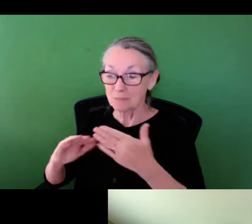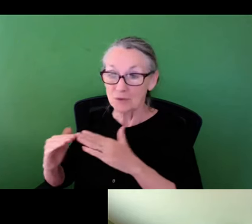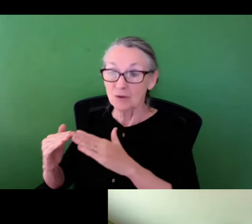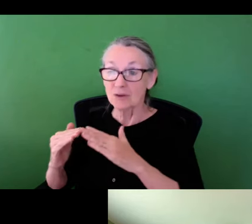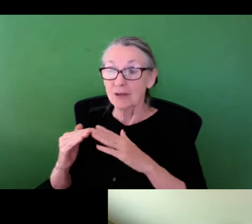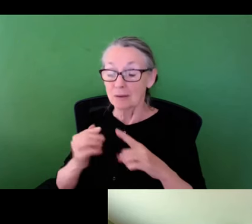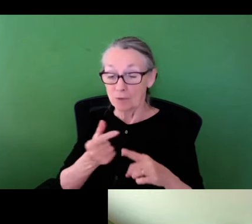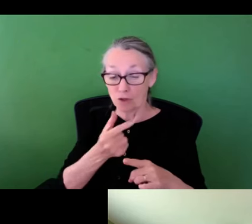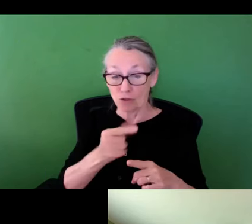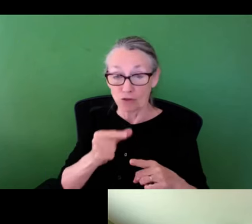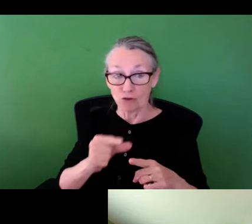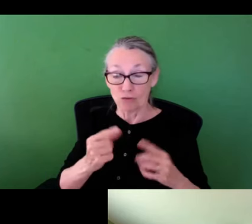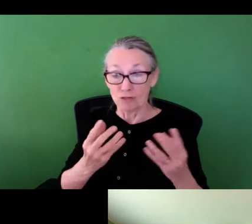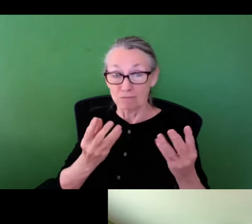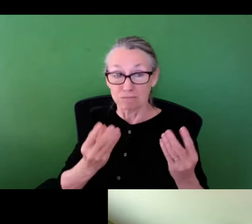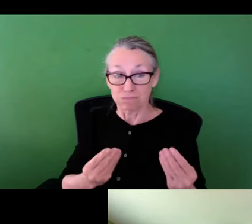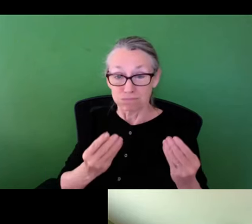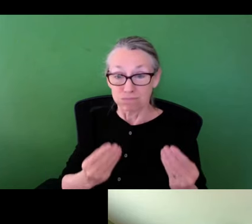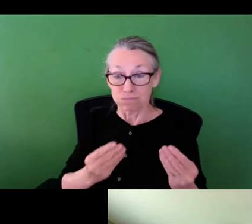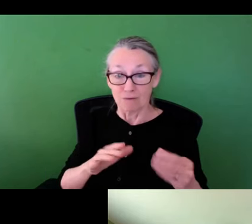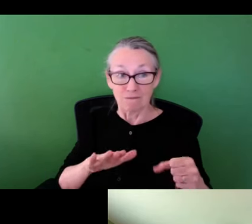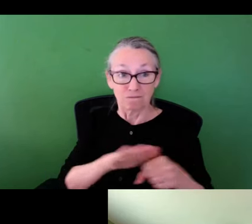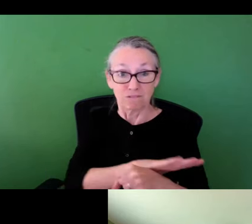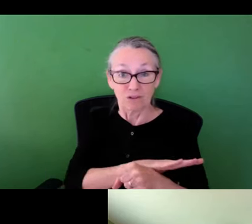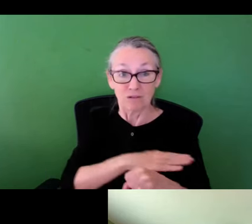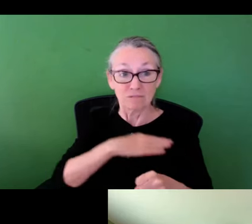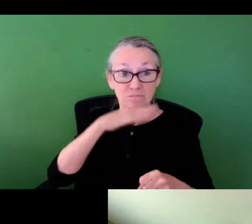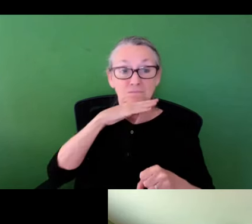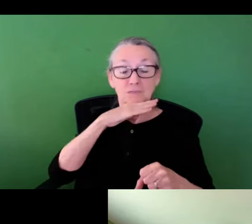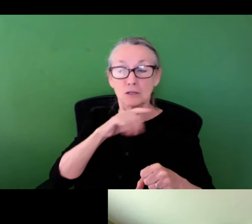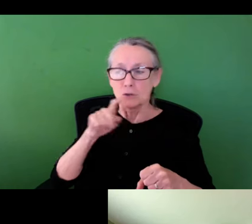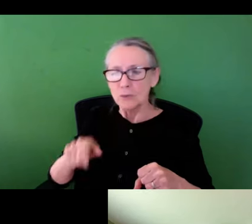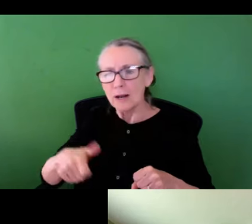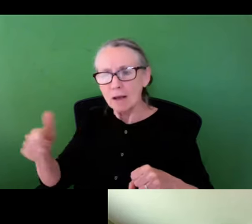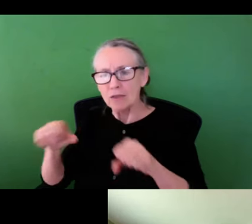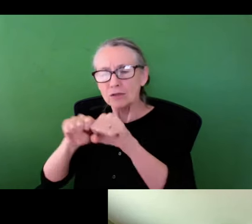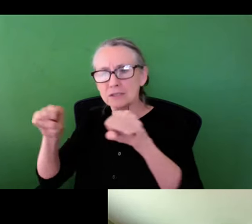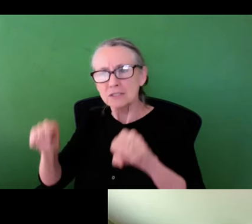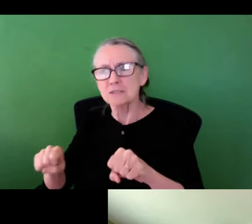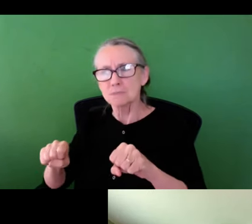may be stalls over community and green infrastructure gets saturated and turned into a hard surface,